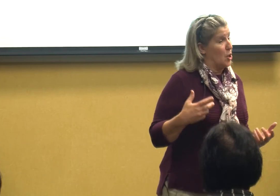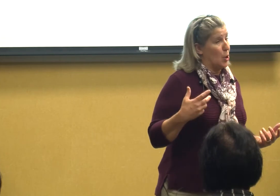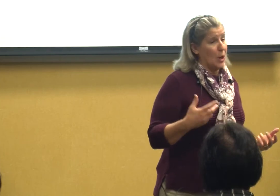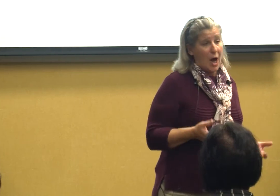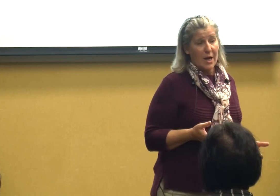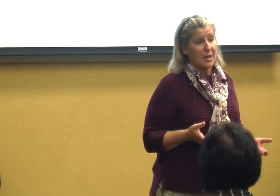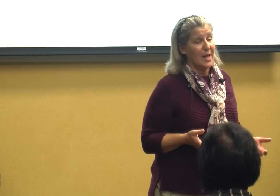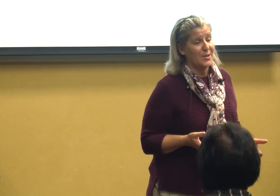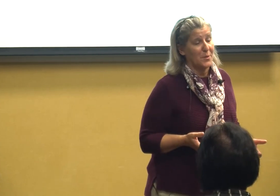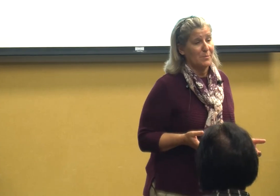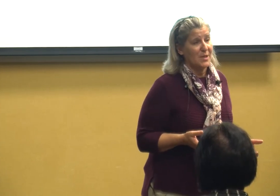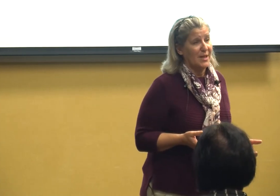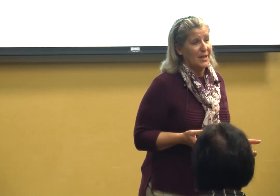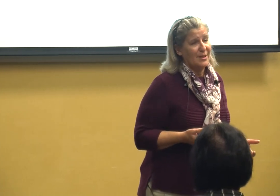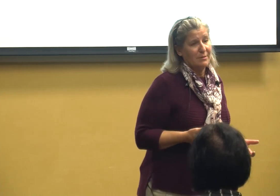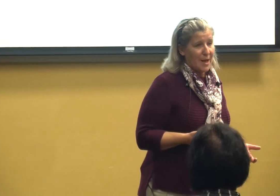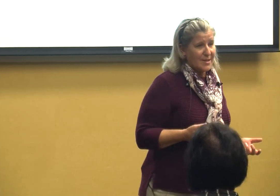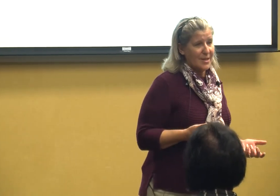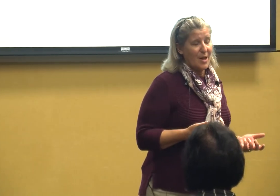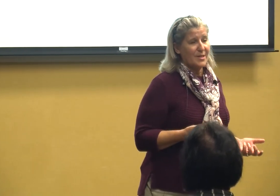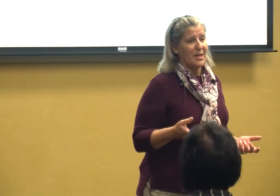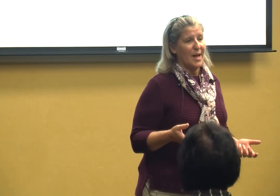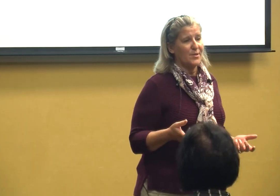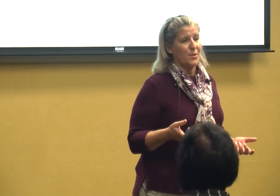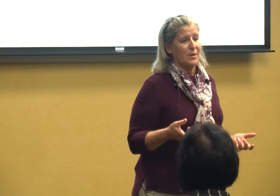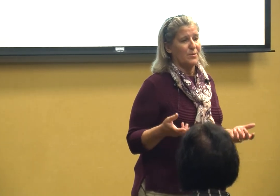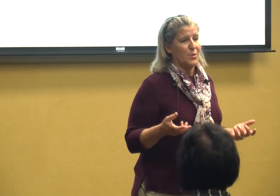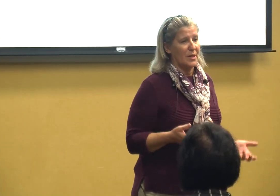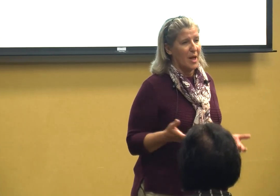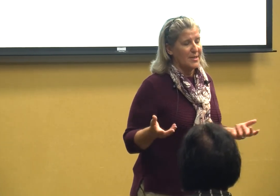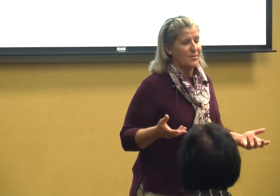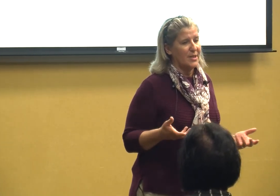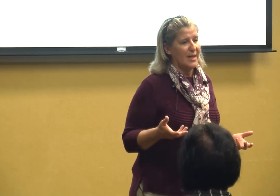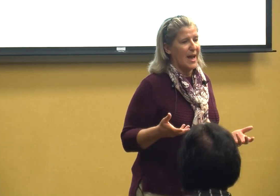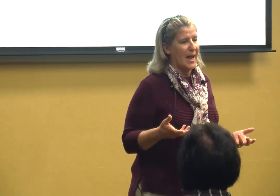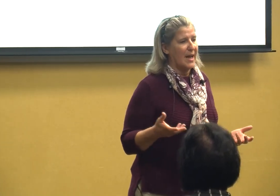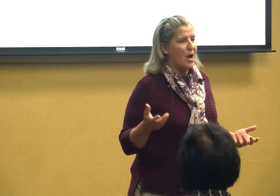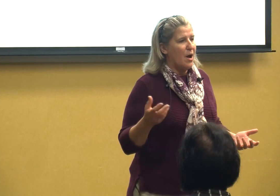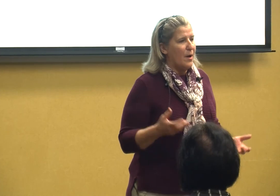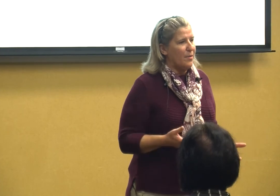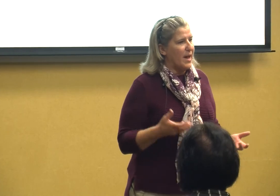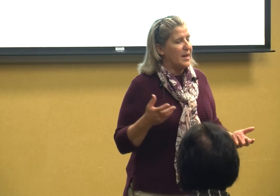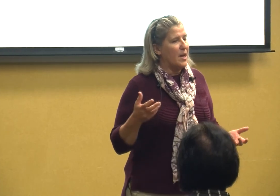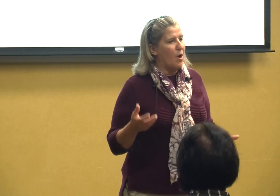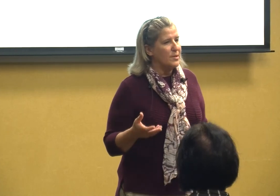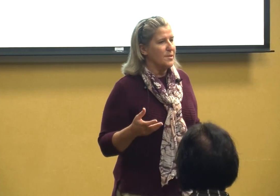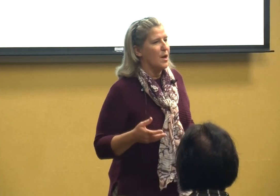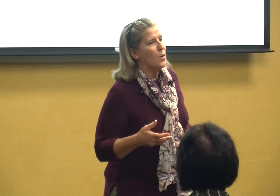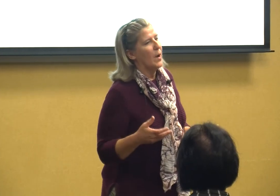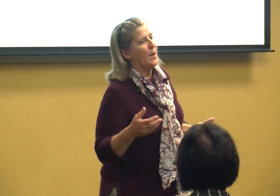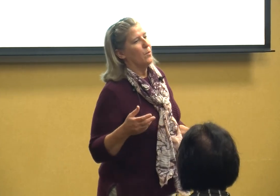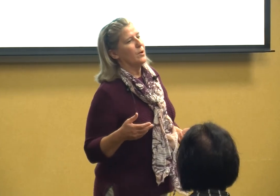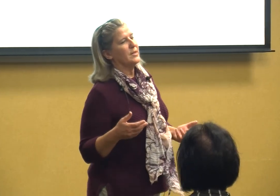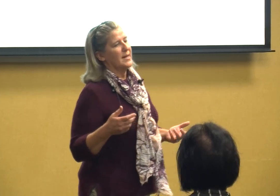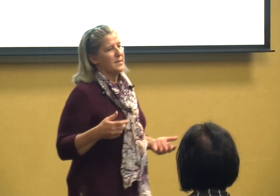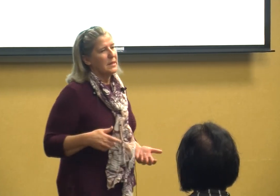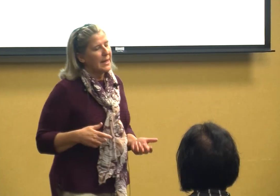a lot of classrooms lots and lots of classrooms doing lots of TA then also I worked as the lead